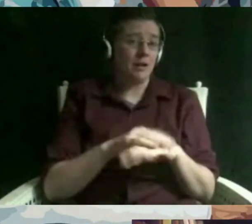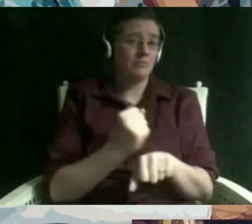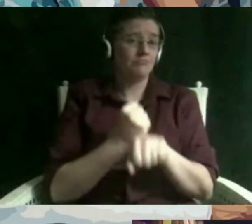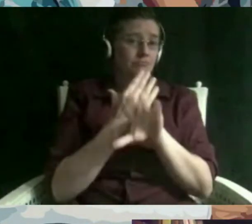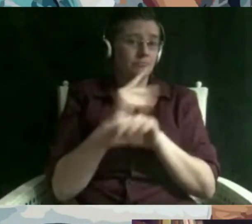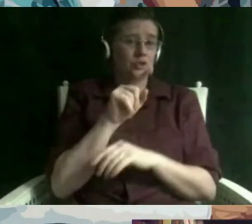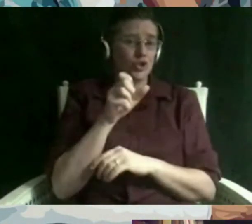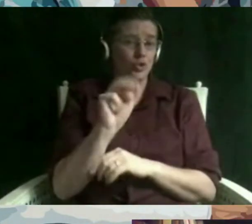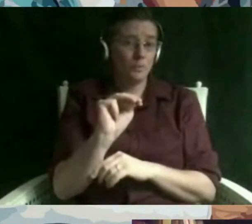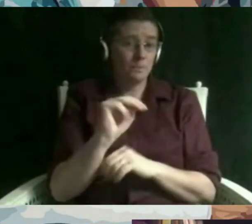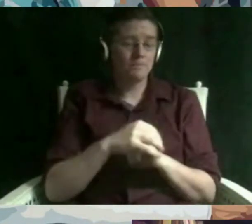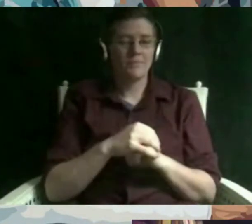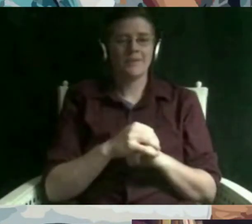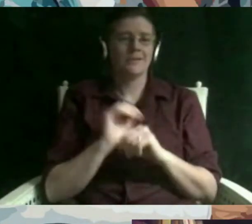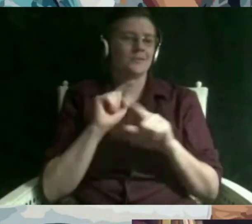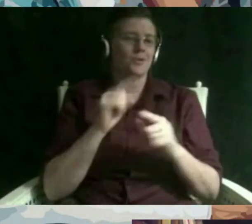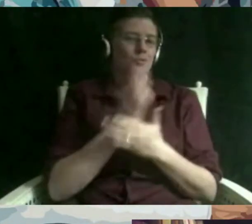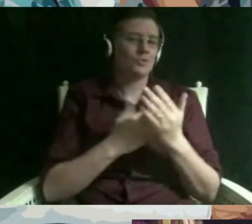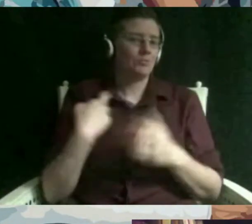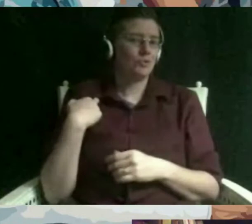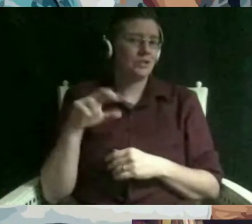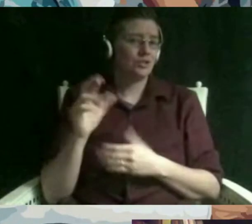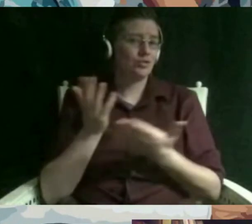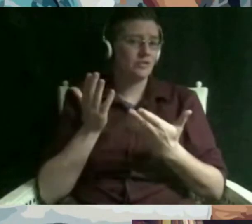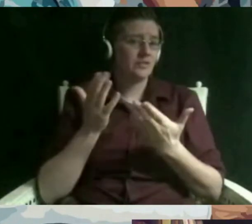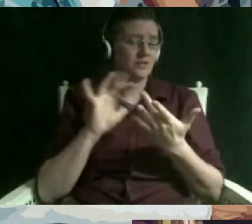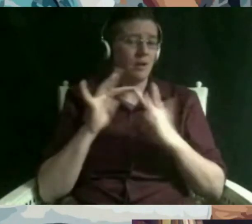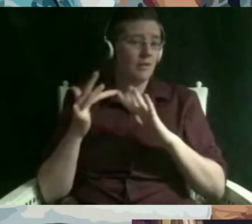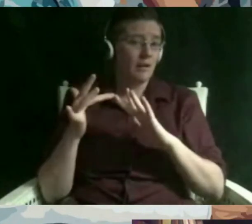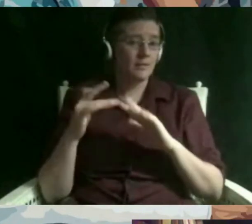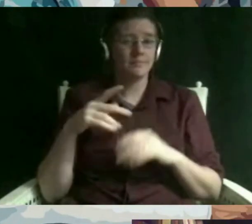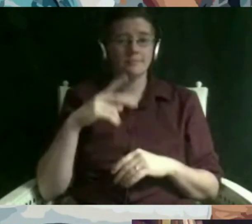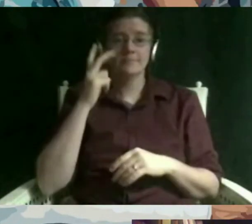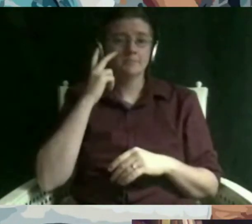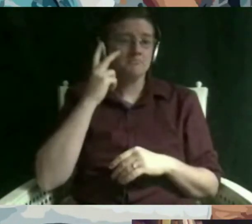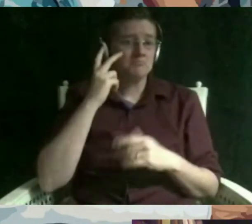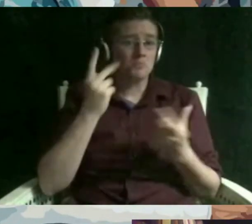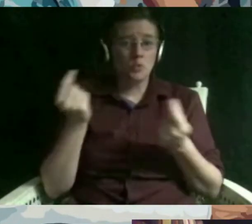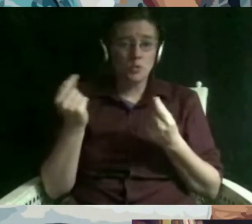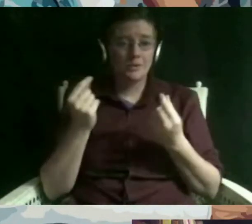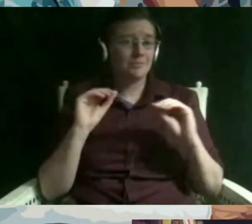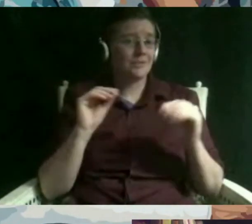check out some religious services online just see what we're doing no pressure there um